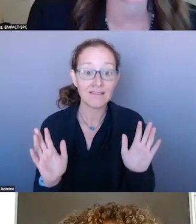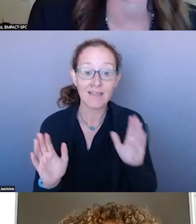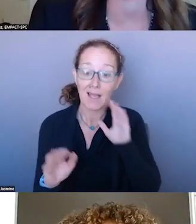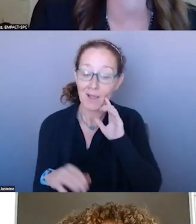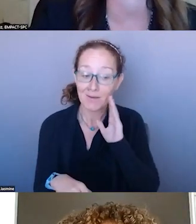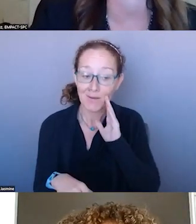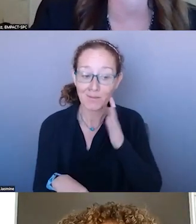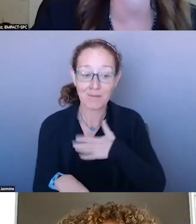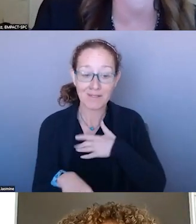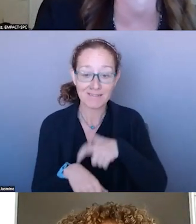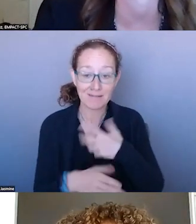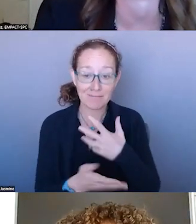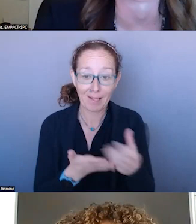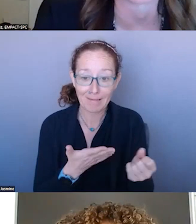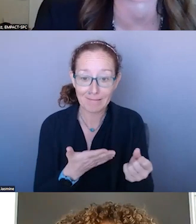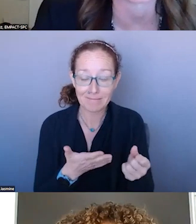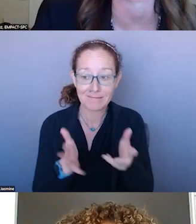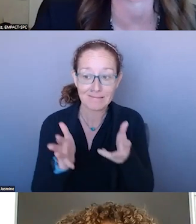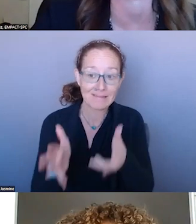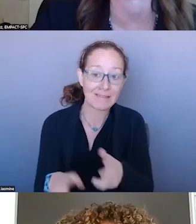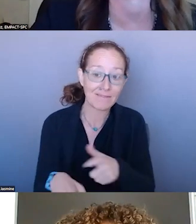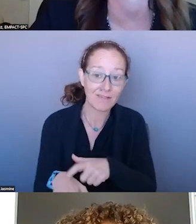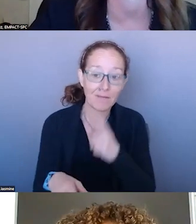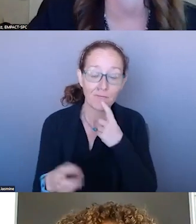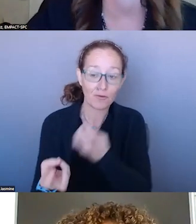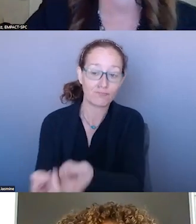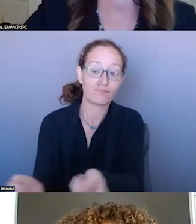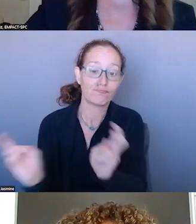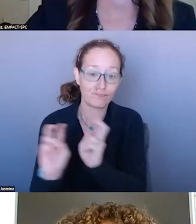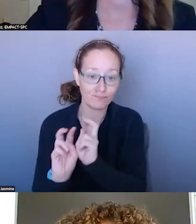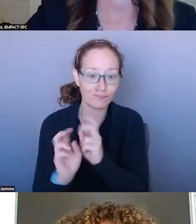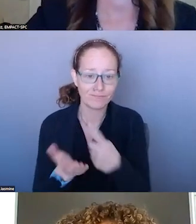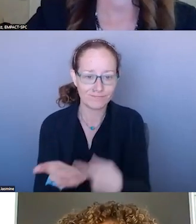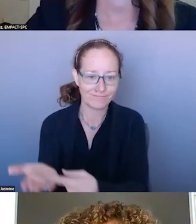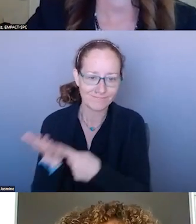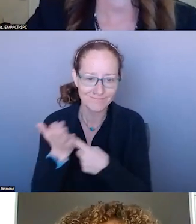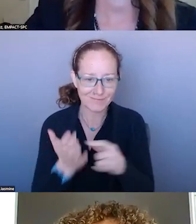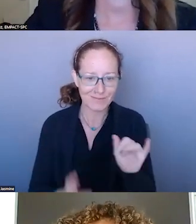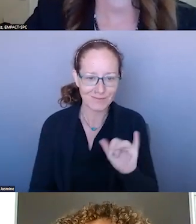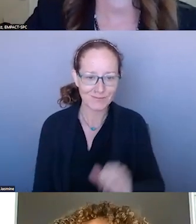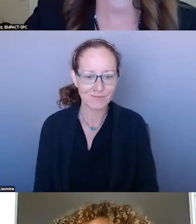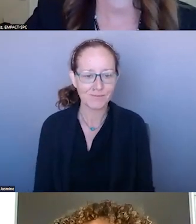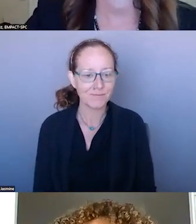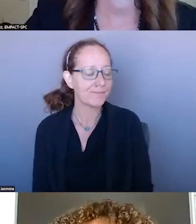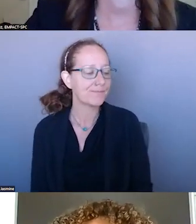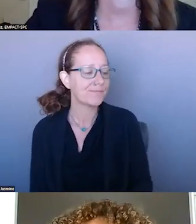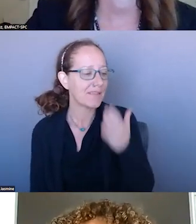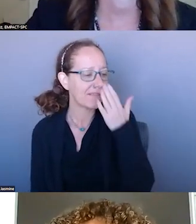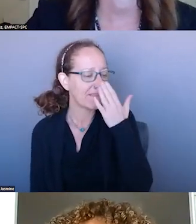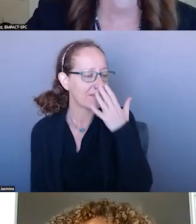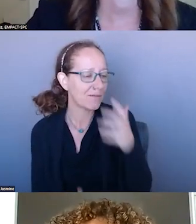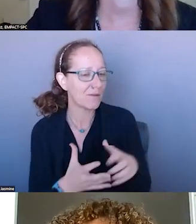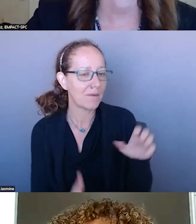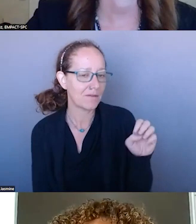I WANT TO LEAVE TIME FOR THE ROUND TABLE. >>: THANK YOU SO MUCH. I WILL PASS IT TO THE